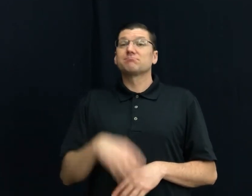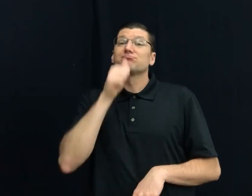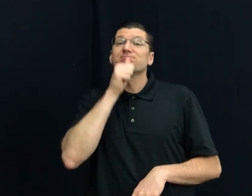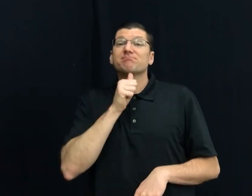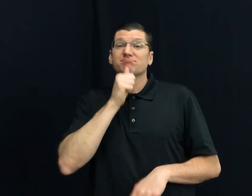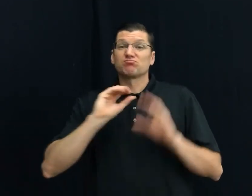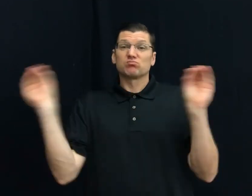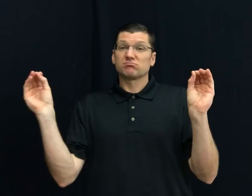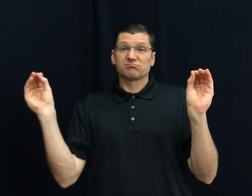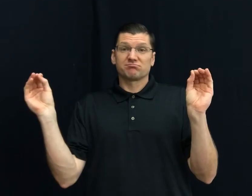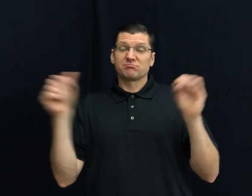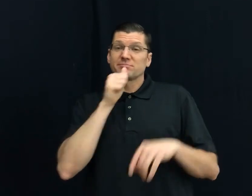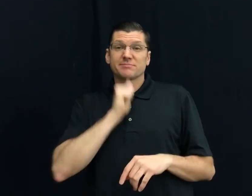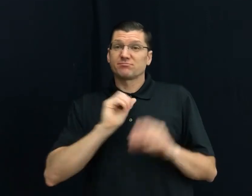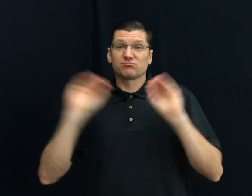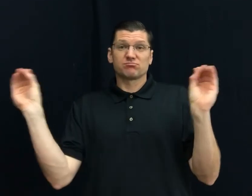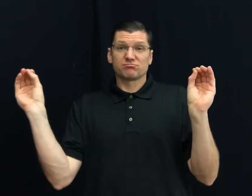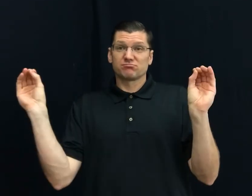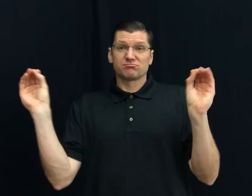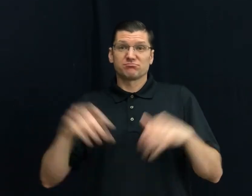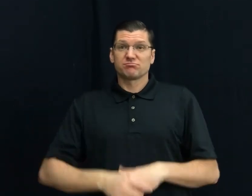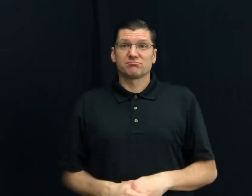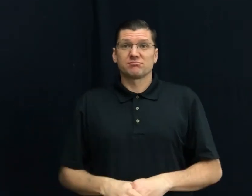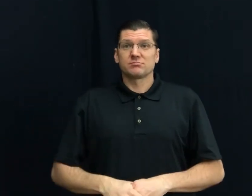28) PATIENCE NONE